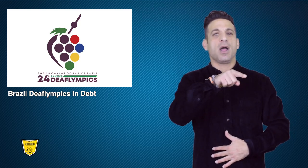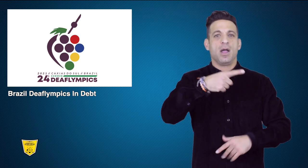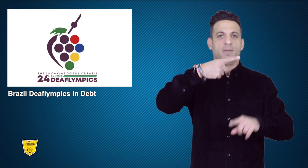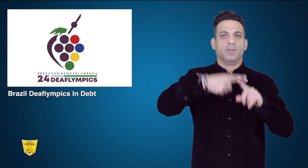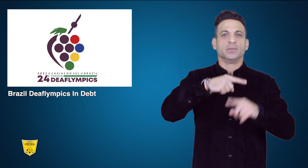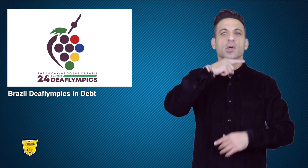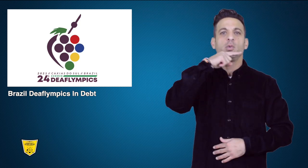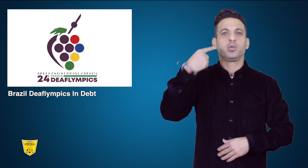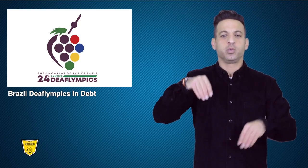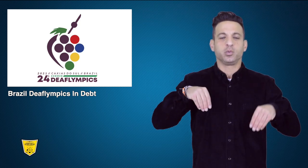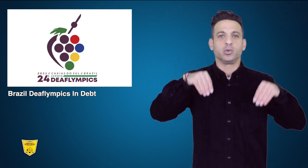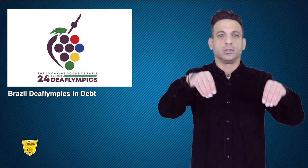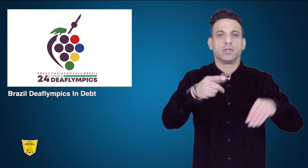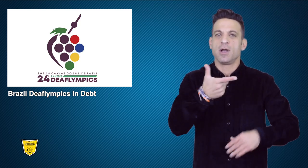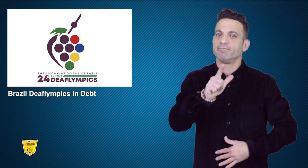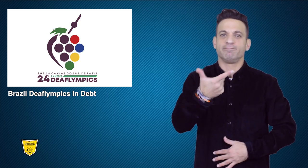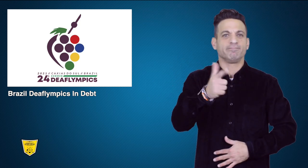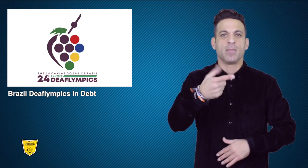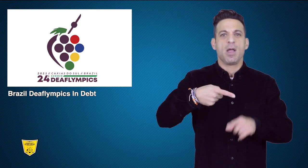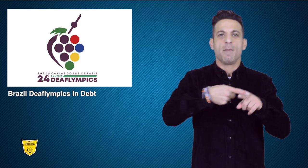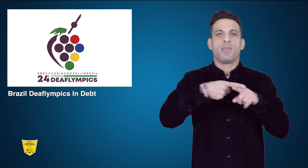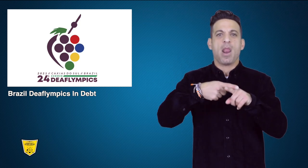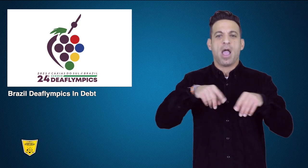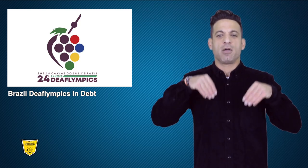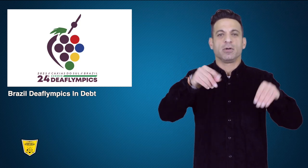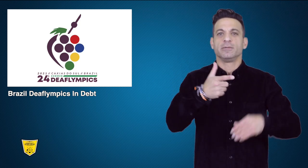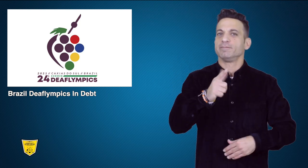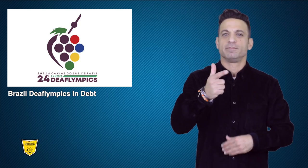non-participation of Russia and Belarus in competition and